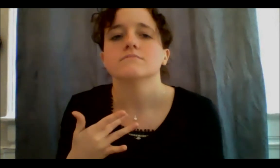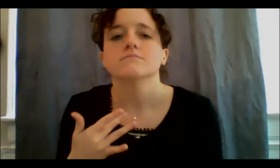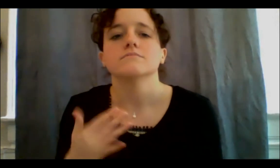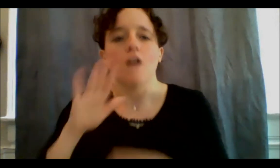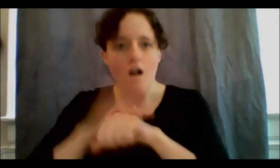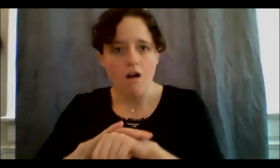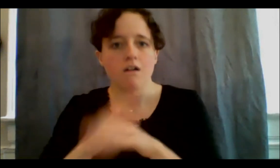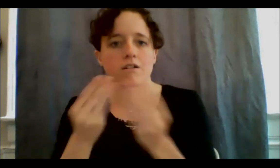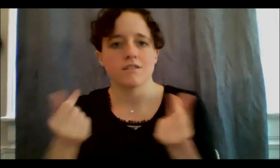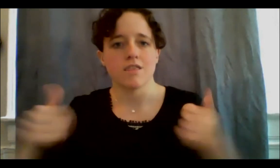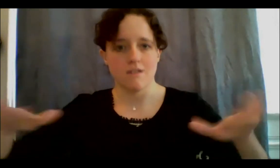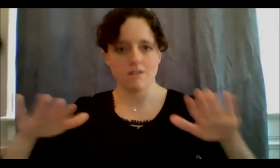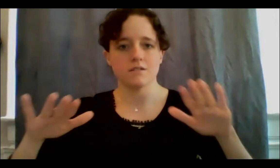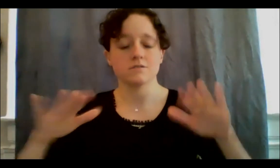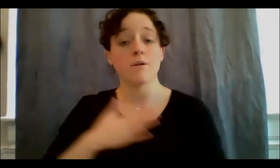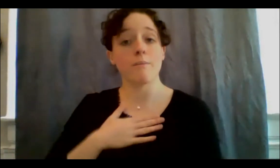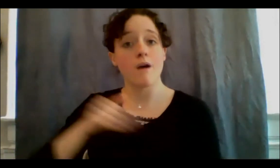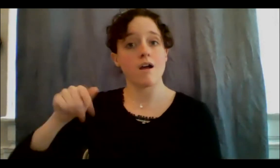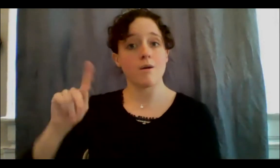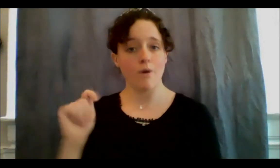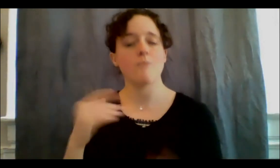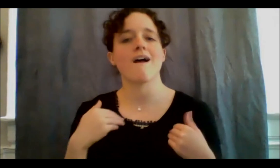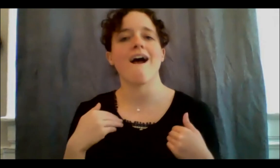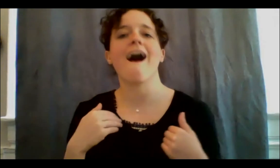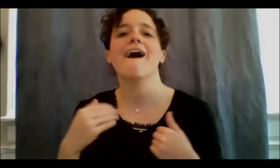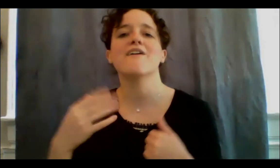have a balcony and I just have little container gardens, but I grow food